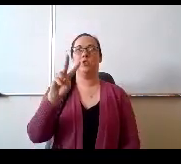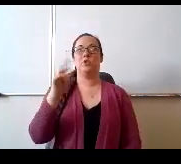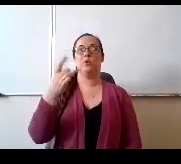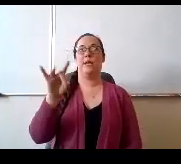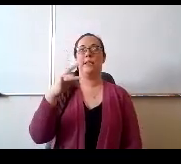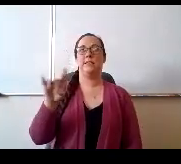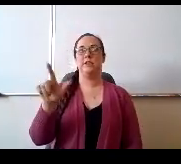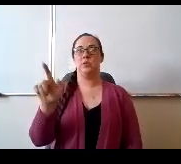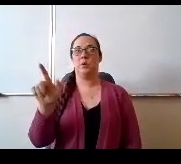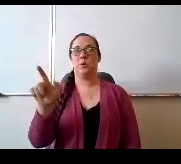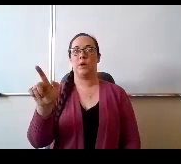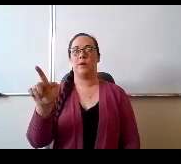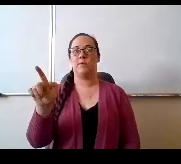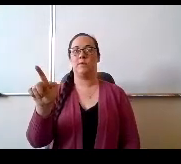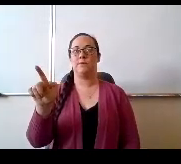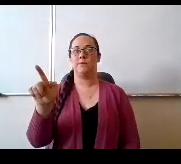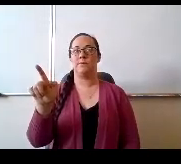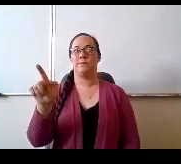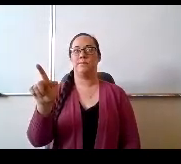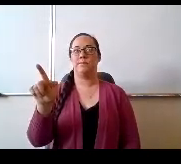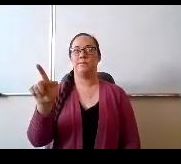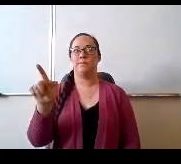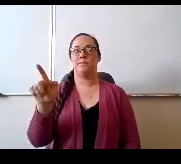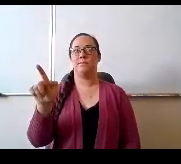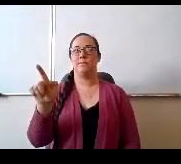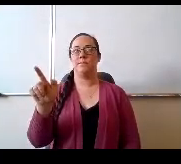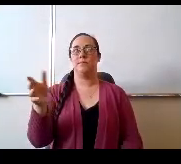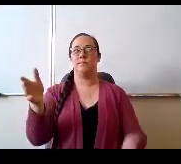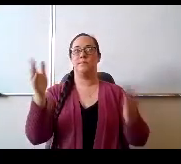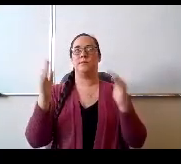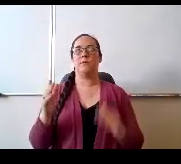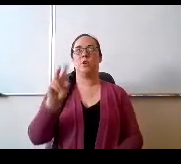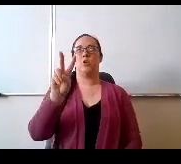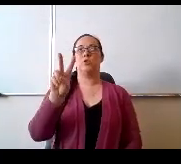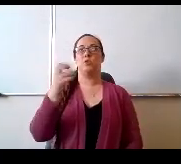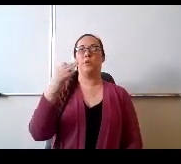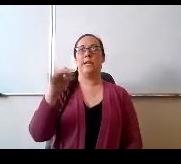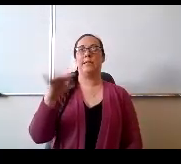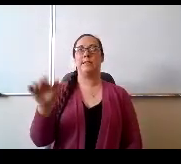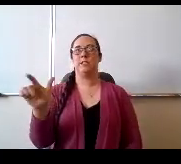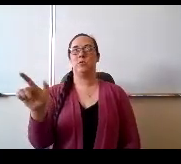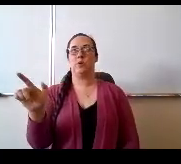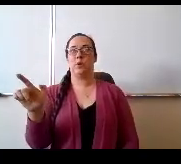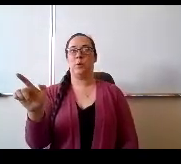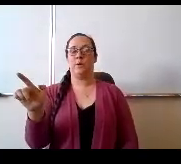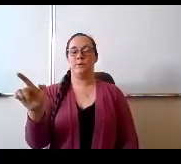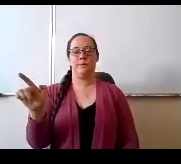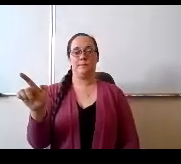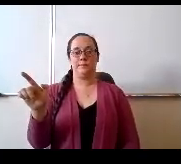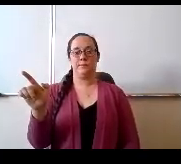approval of matters relating to license staff, teachers to 1921. Approval of matters relating to license,